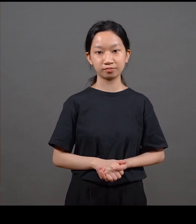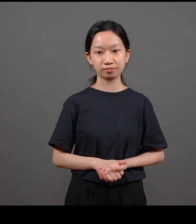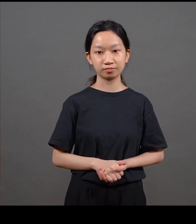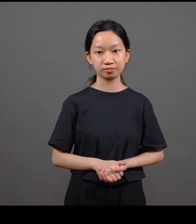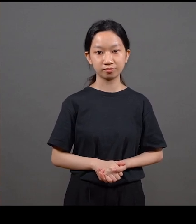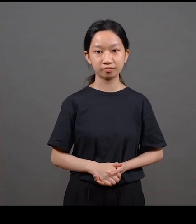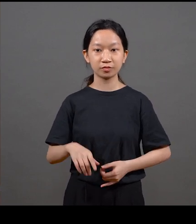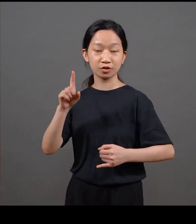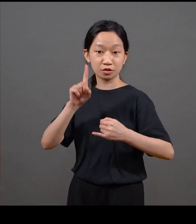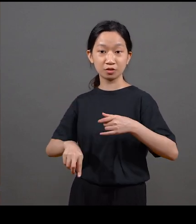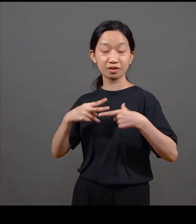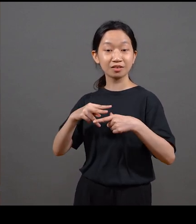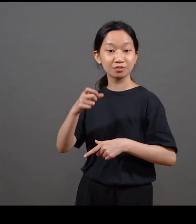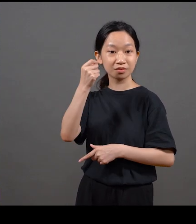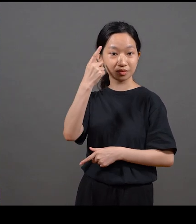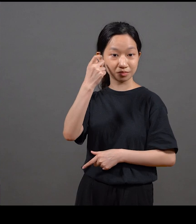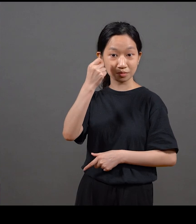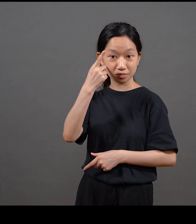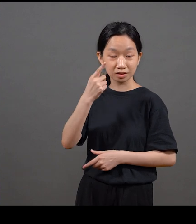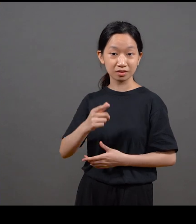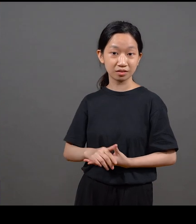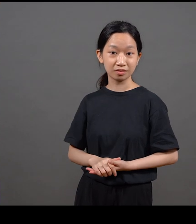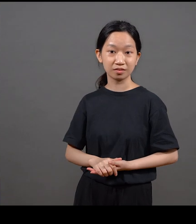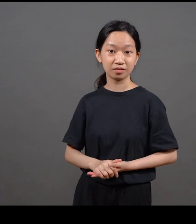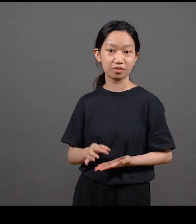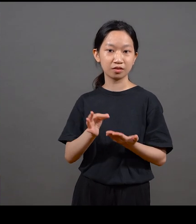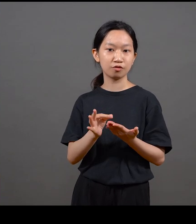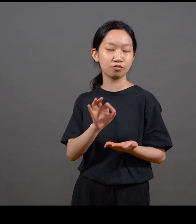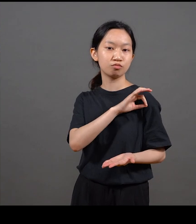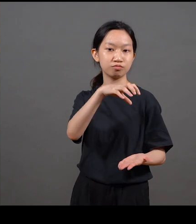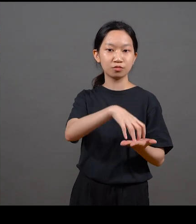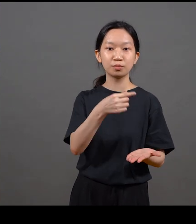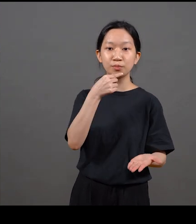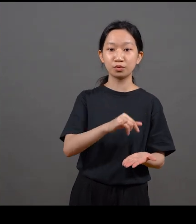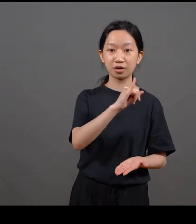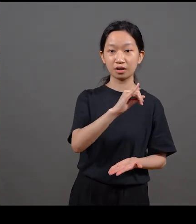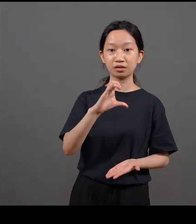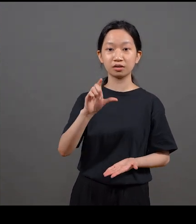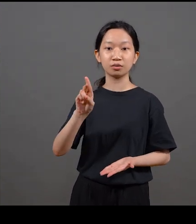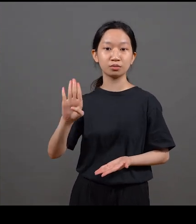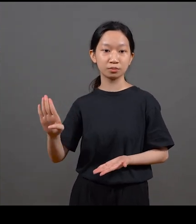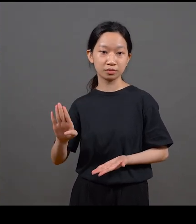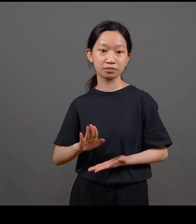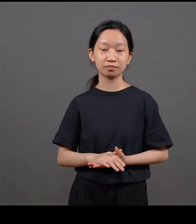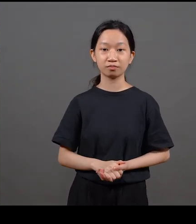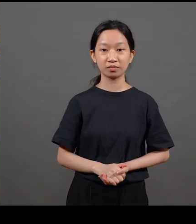So the last project we’re going to talk about today is a very special project It's a club known as The I Club